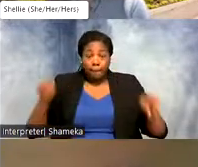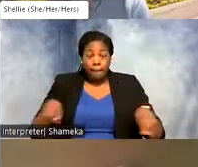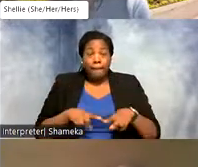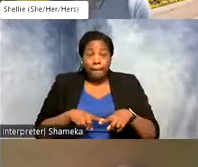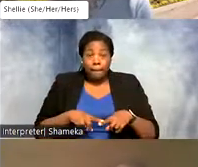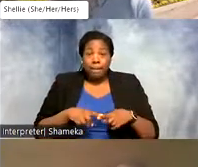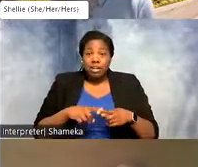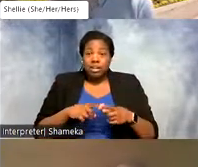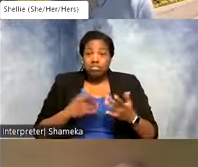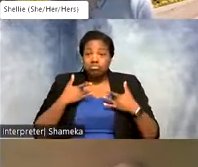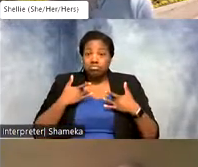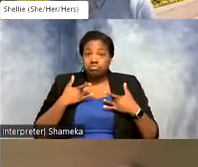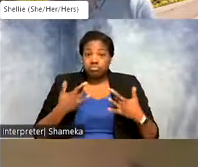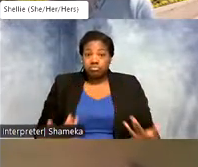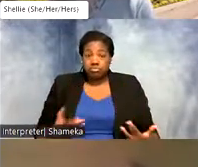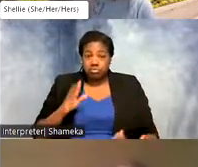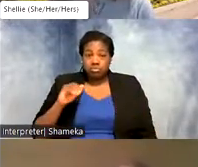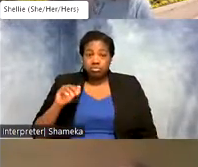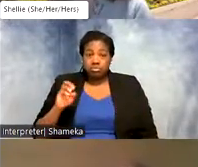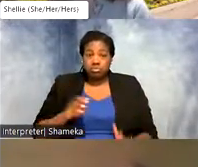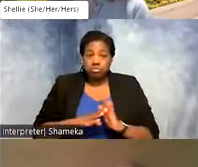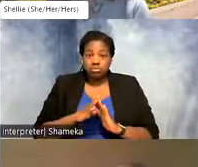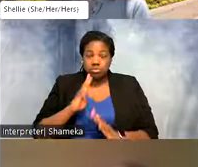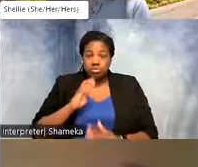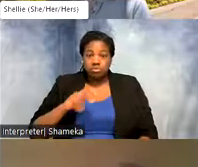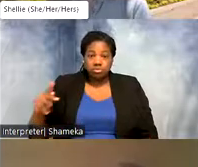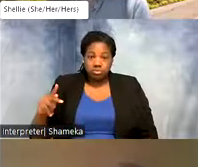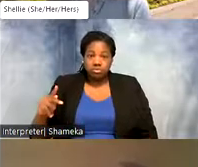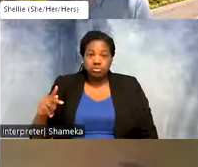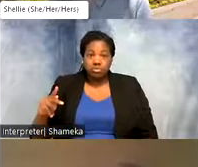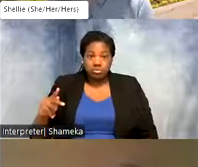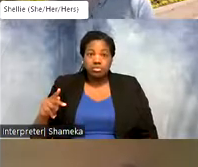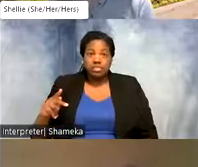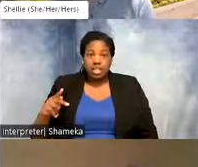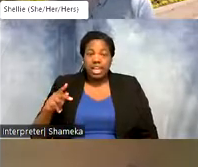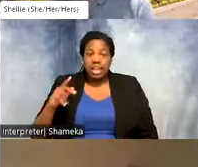is I use the code to create a map and then I plot where the birds have gone and I can kind of